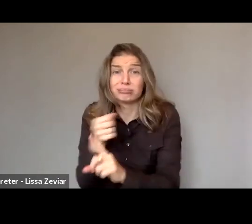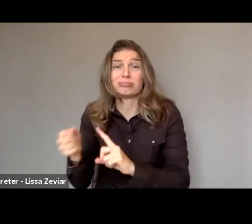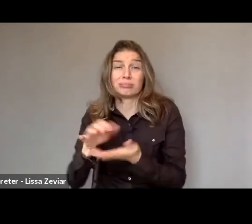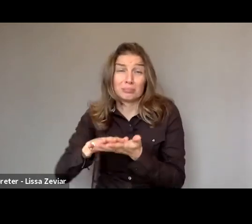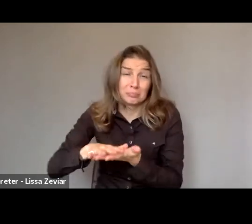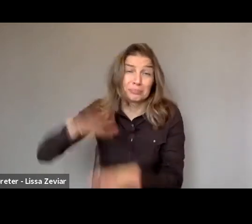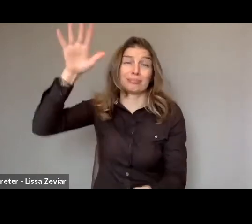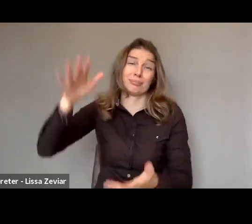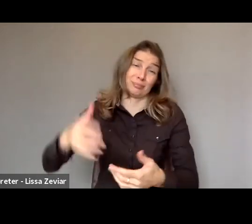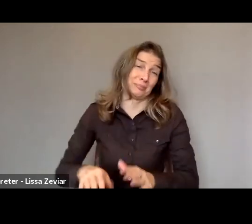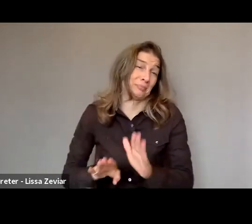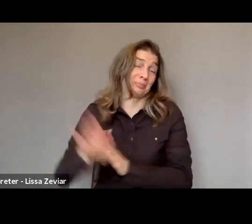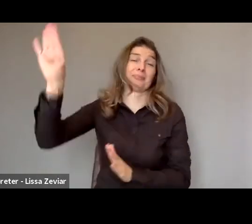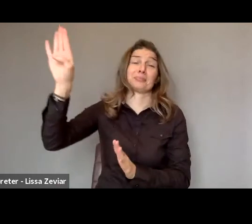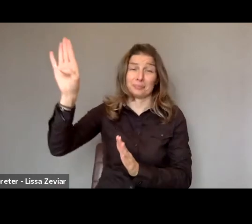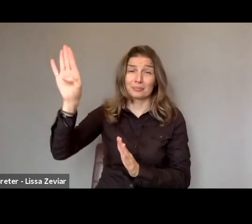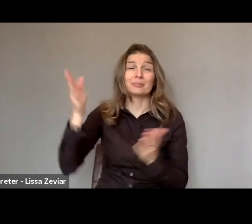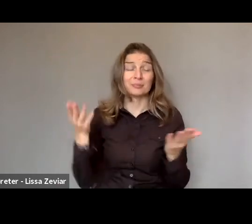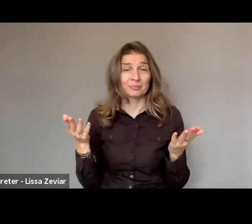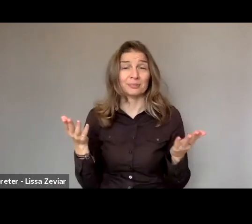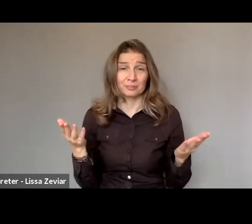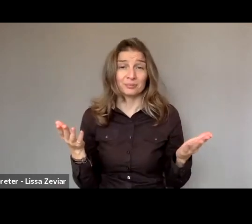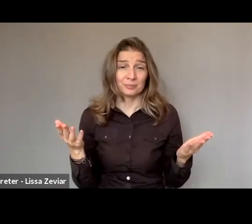that women are taken on board in the policy proposals